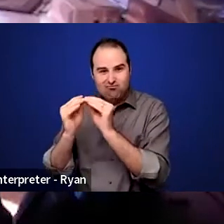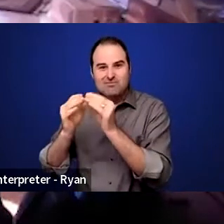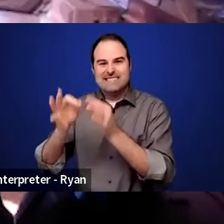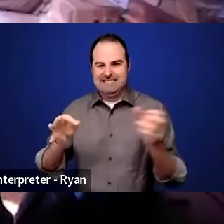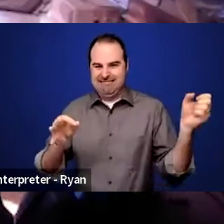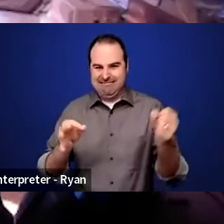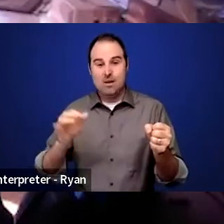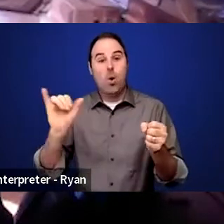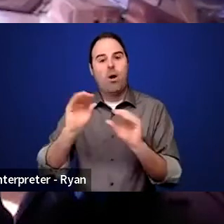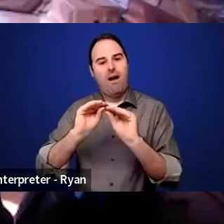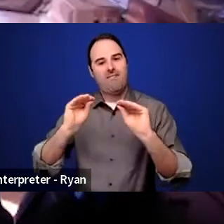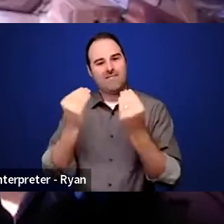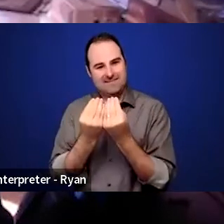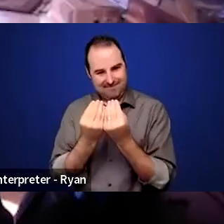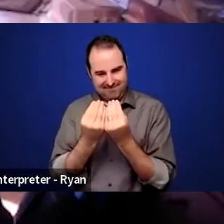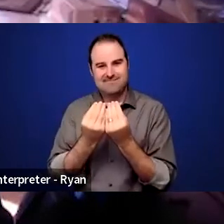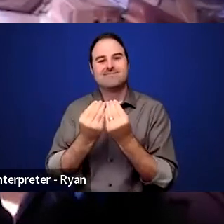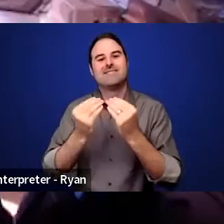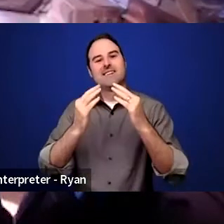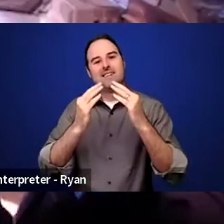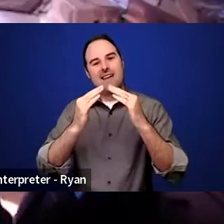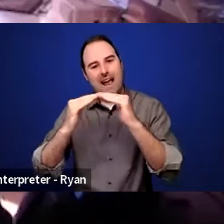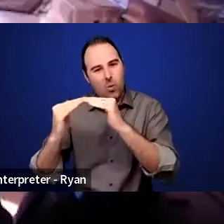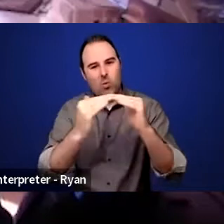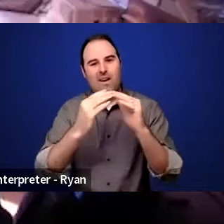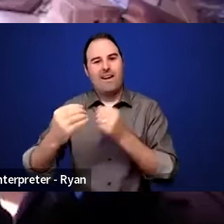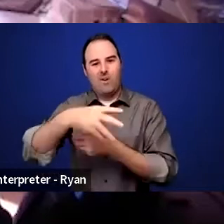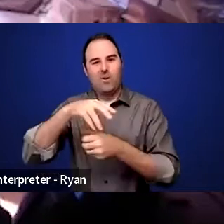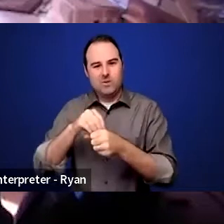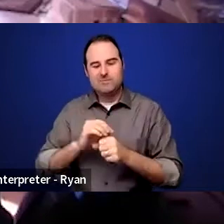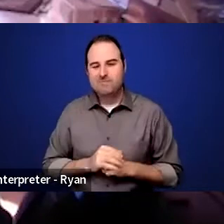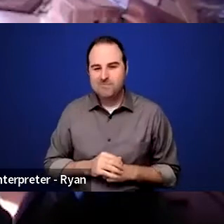The United States has evolved significantly, from seeing persons with disabilities as objects